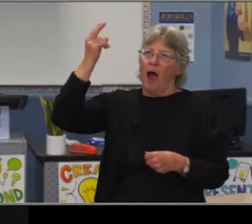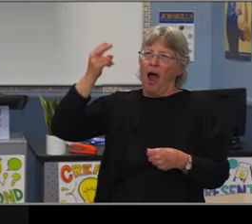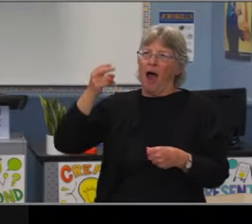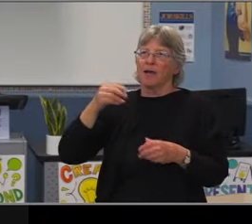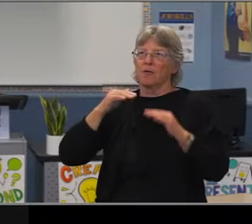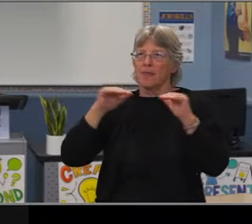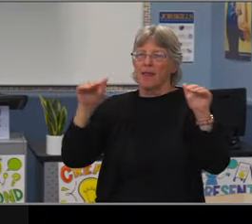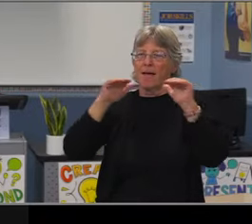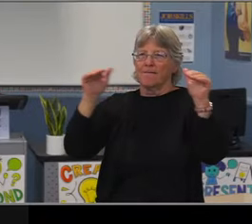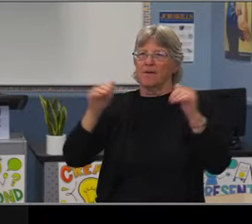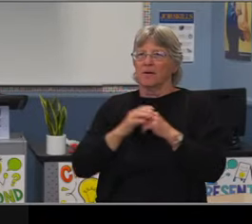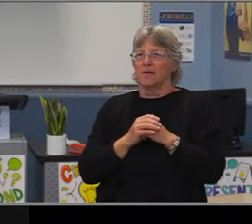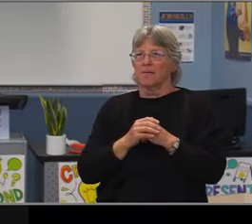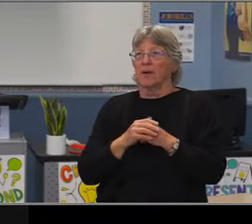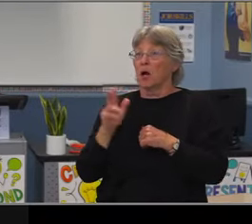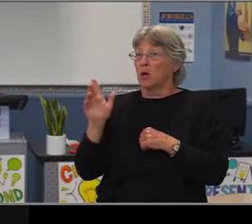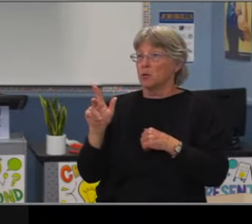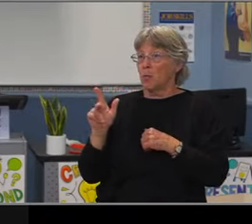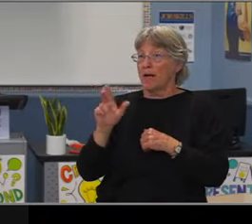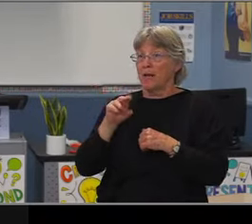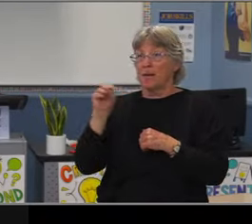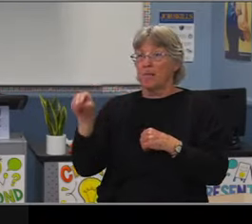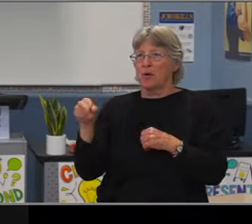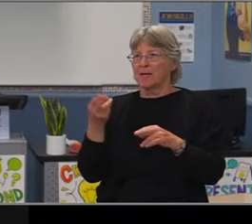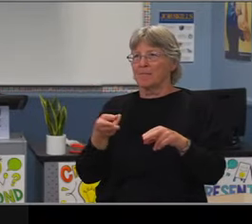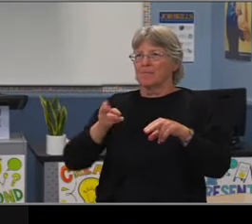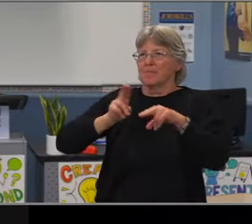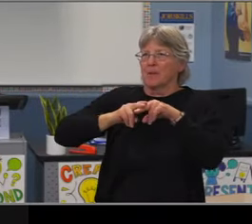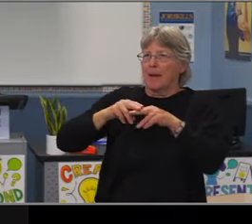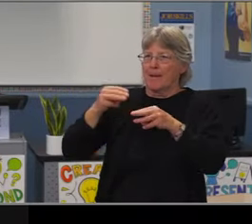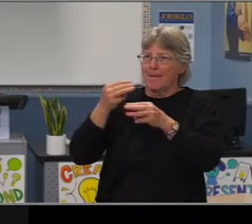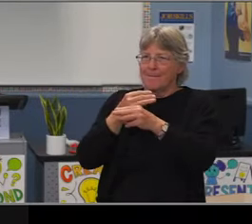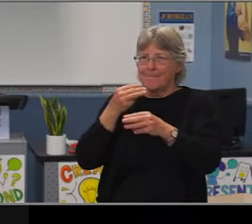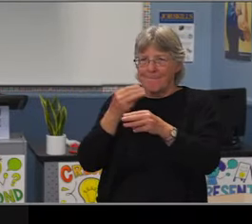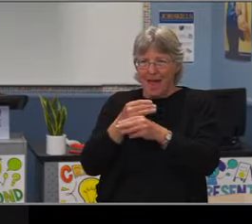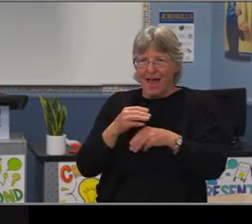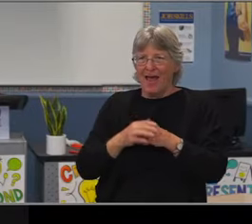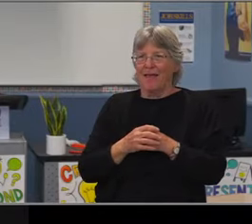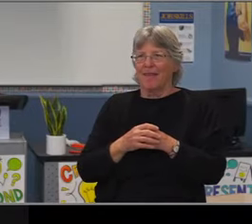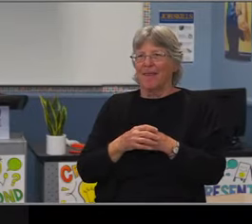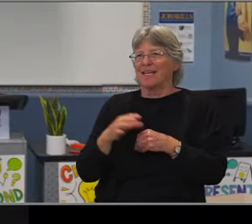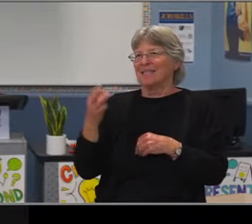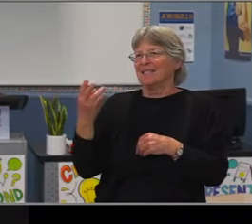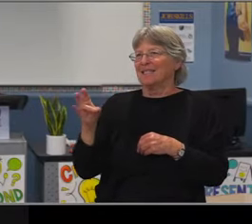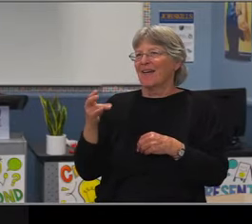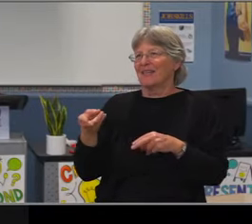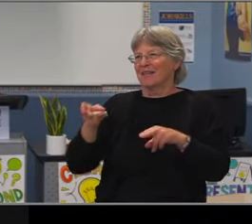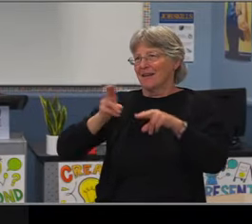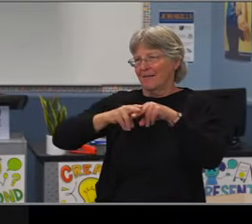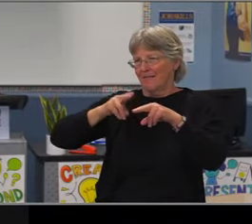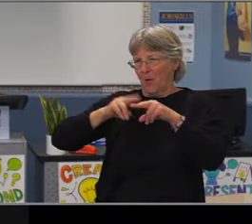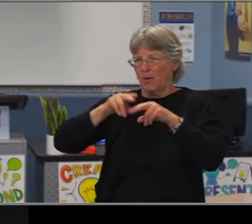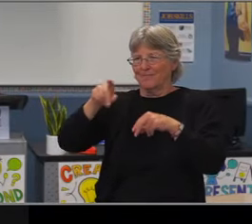But we noticed that the gap is much larger for students who are severely chronic. First students who have severely chronic attendance,